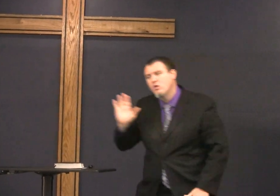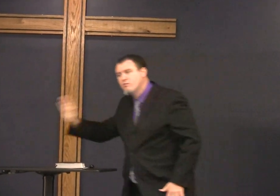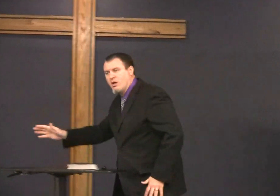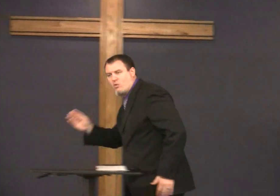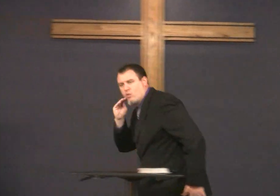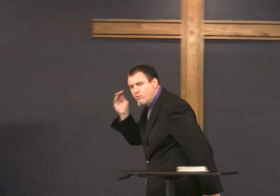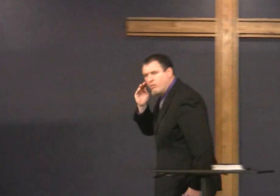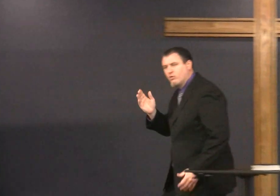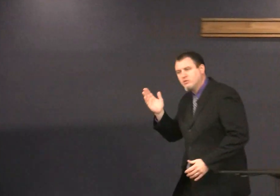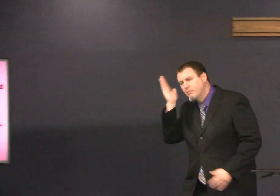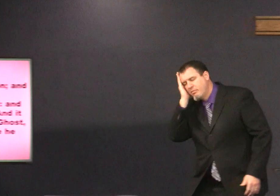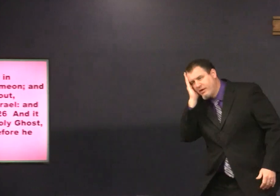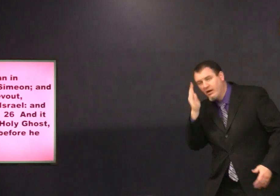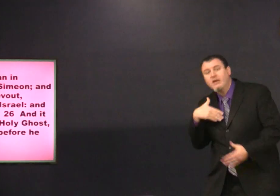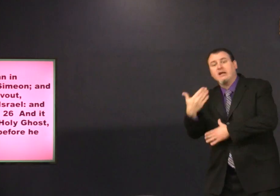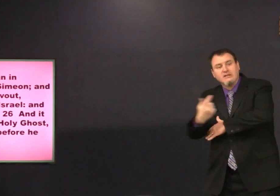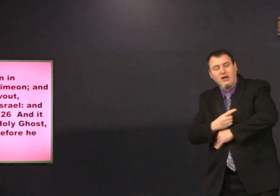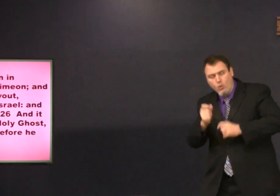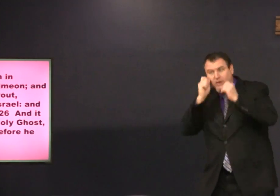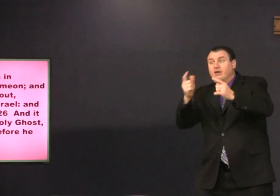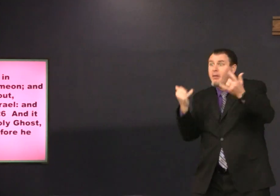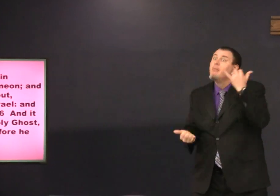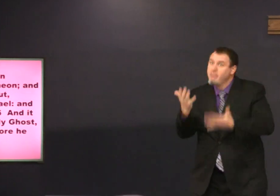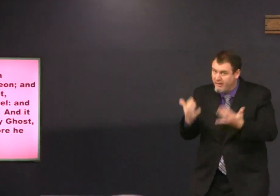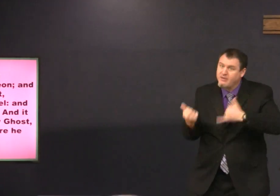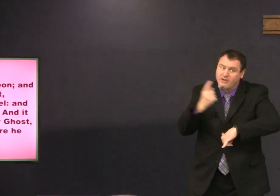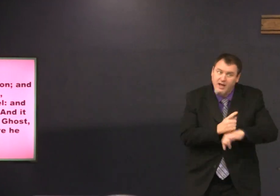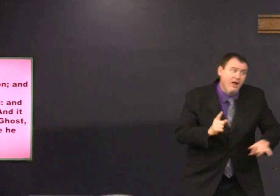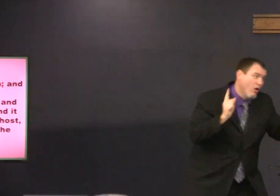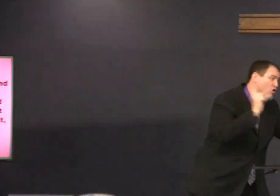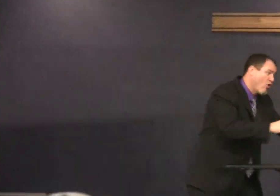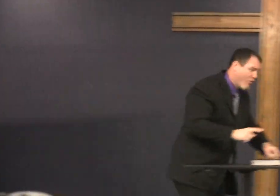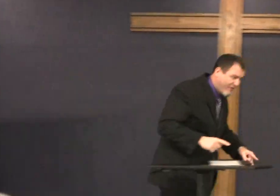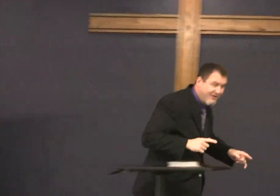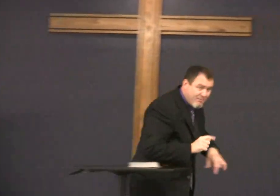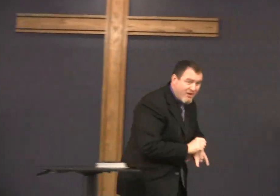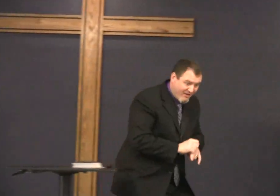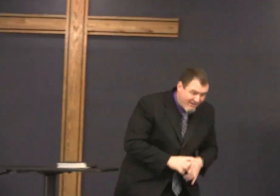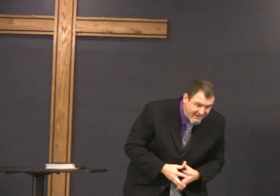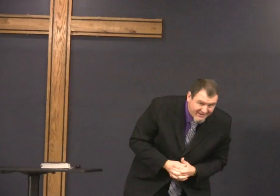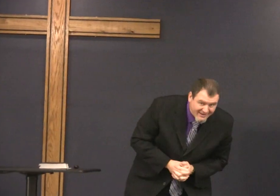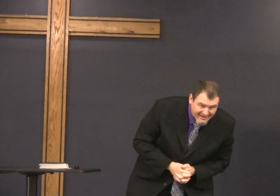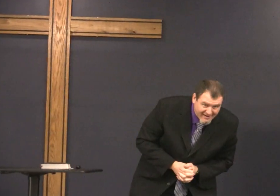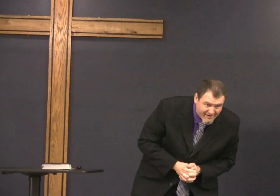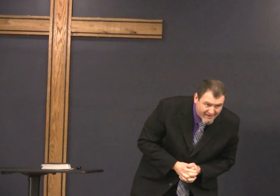nope goes home goes to bed next day wake up maybe goes again to the temple